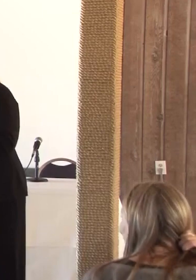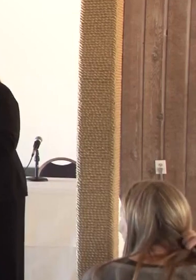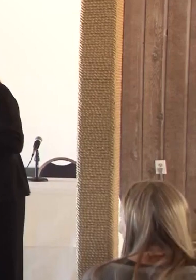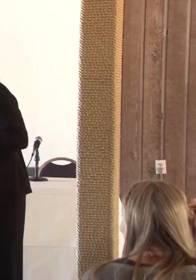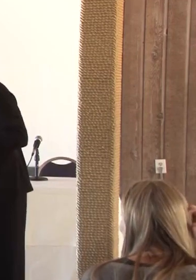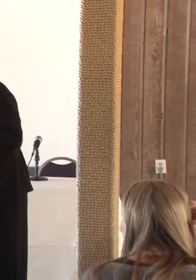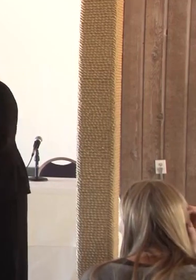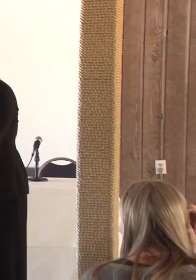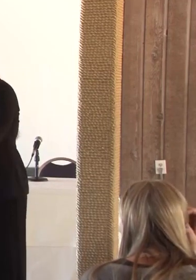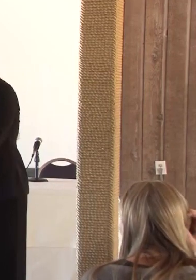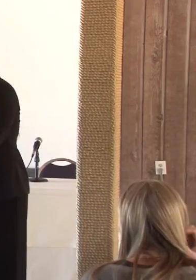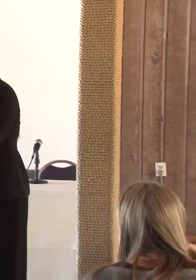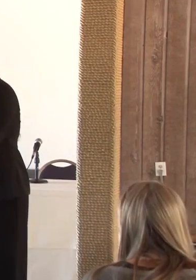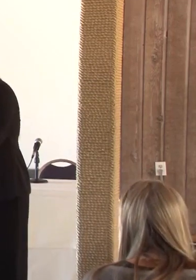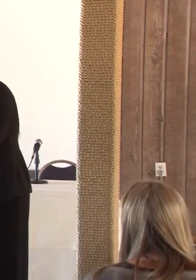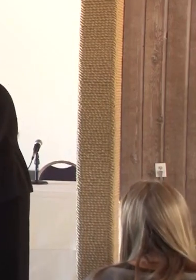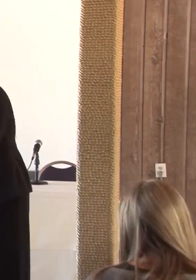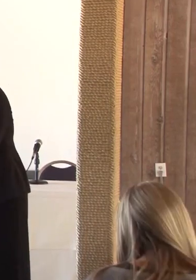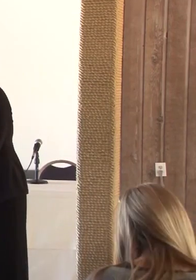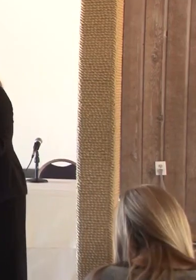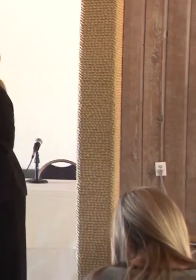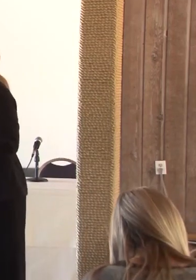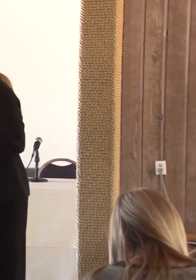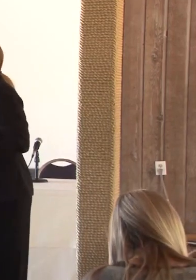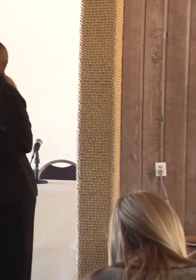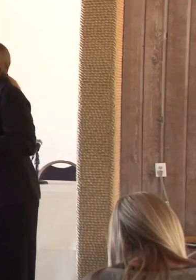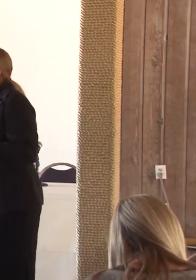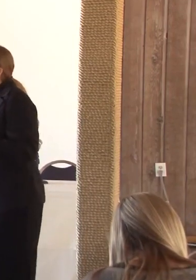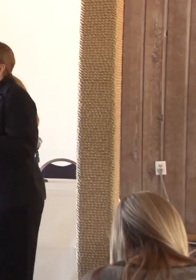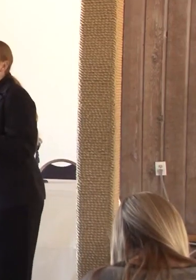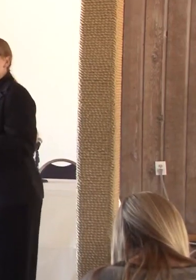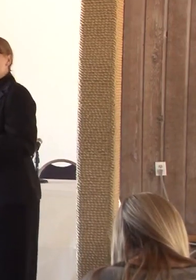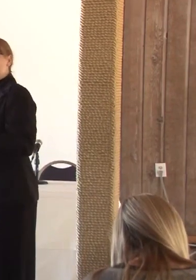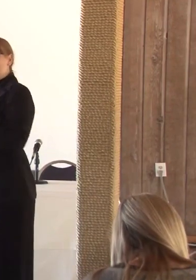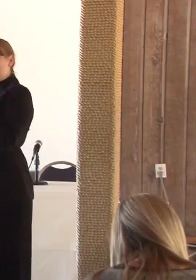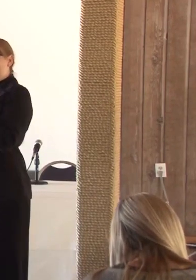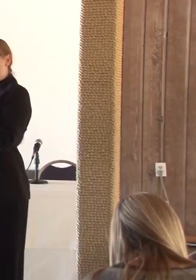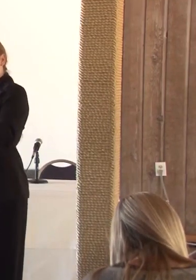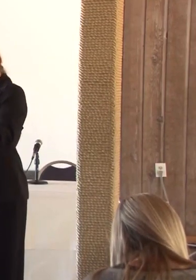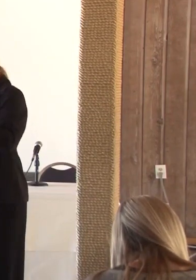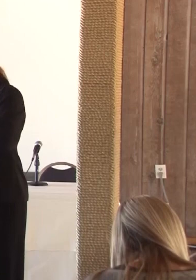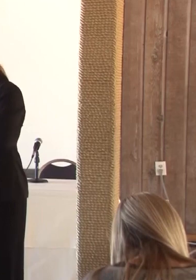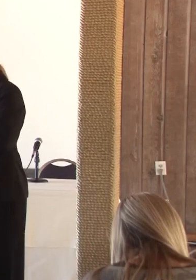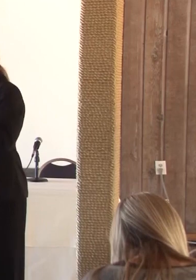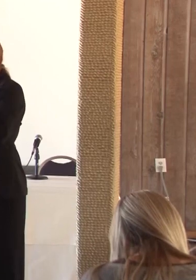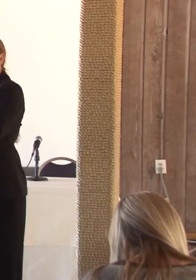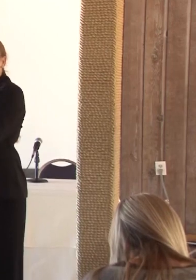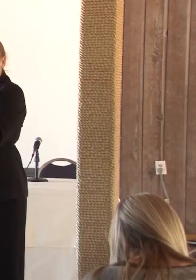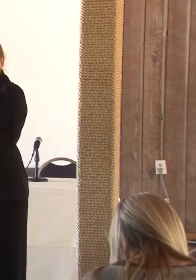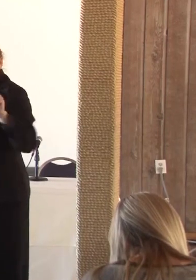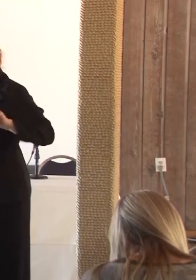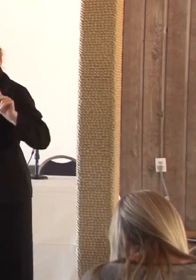they're doing and take the time to listen. And I think if you just remember that we all remember that when we're working with people then we're really